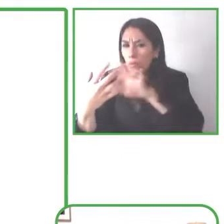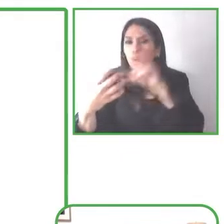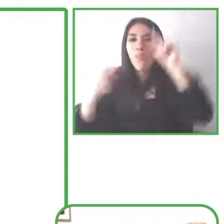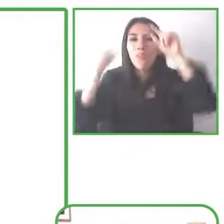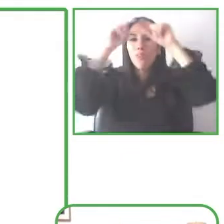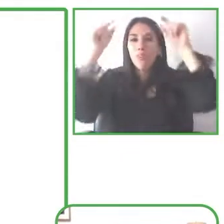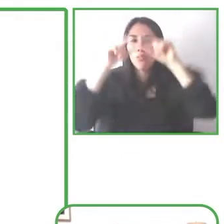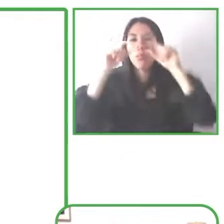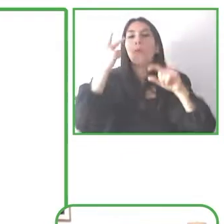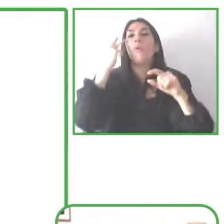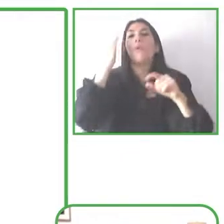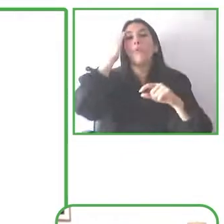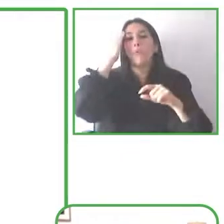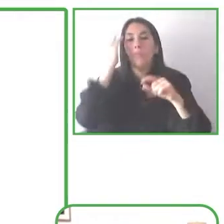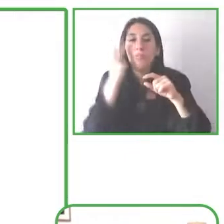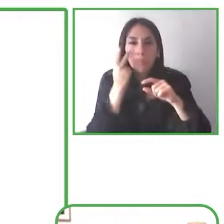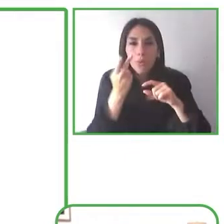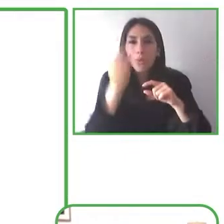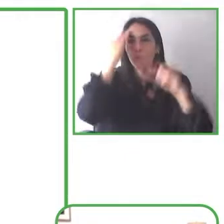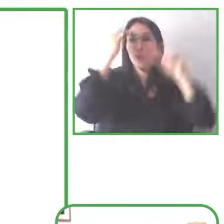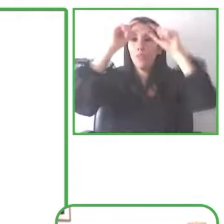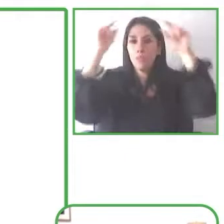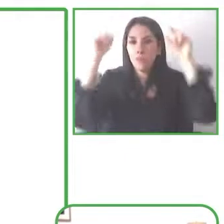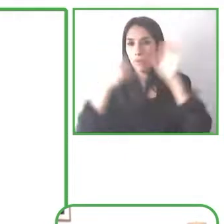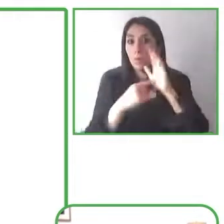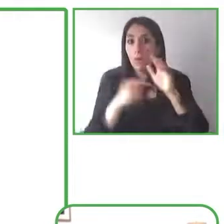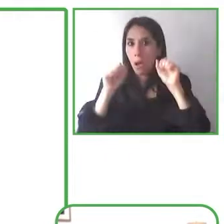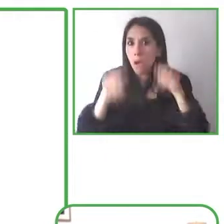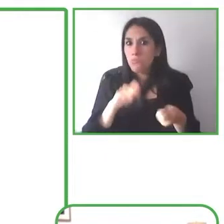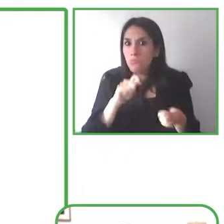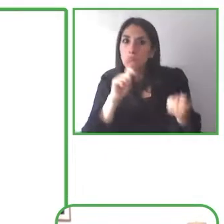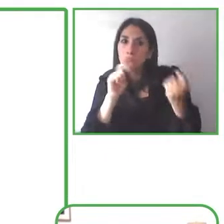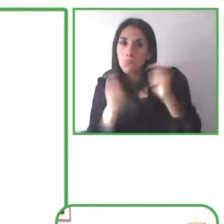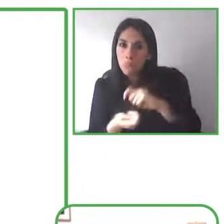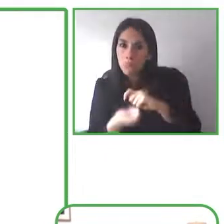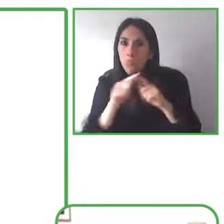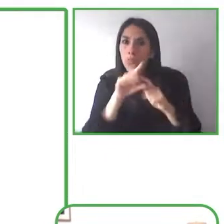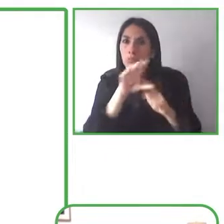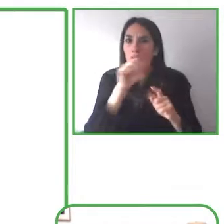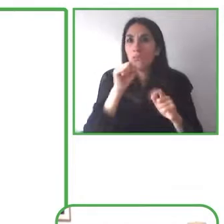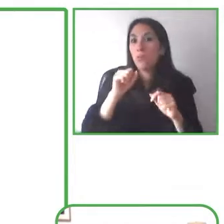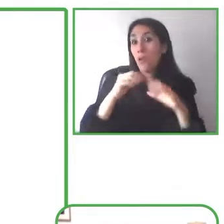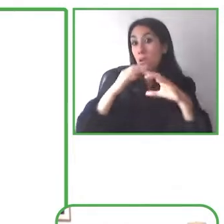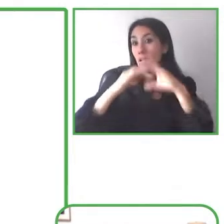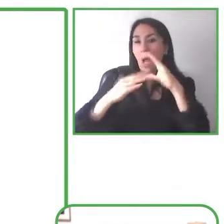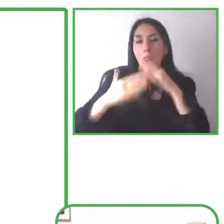making facial gestures such as smiling or even like looking upward so with your face